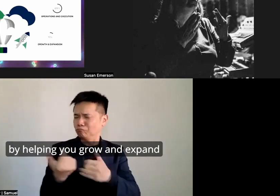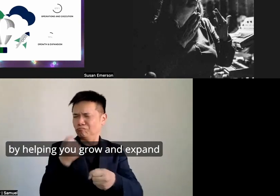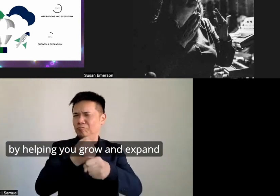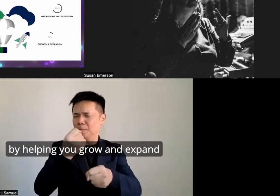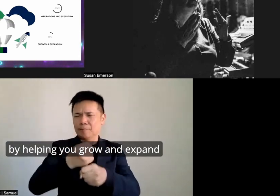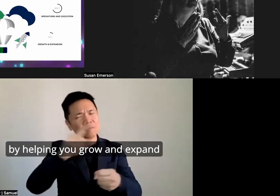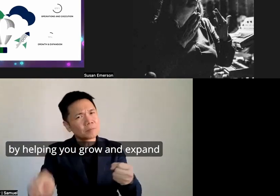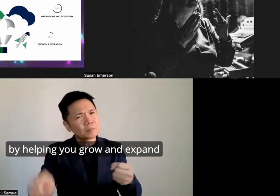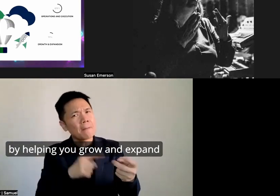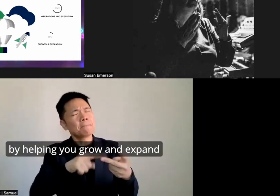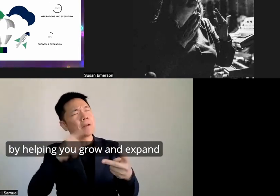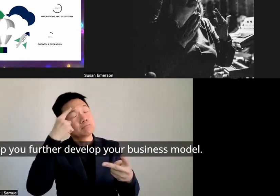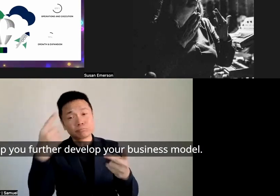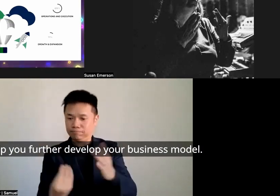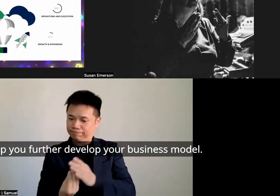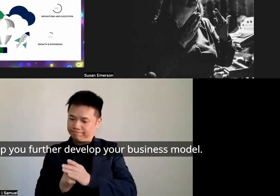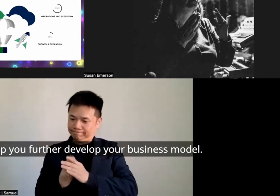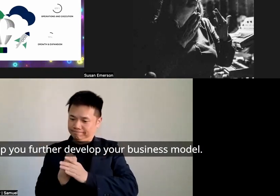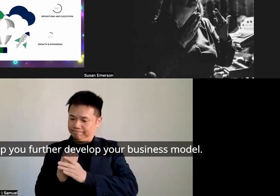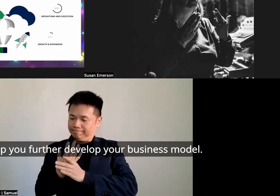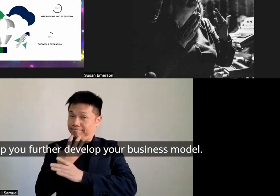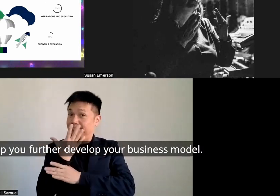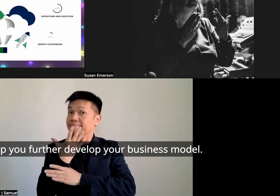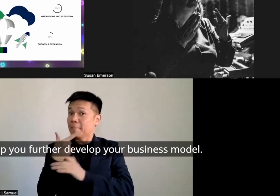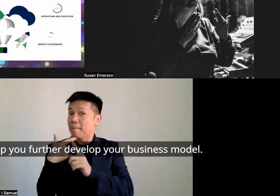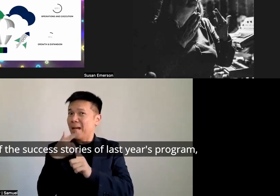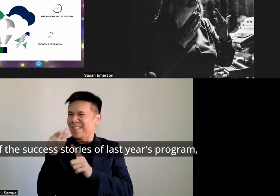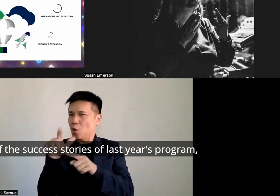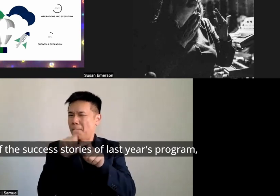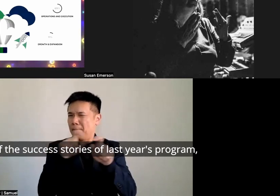helping you grow and expand and help you further develop your business model one of the success